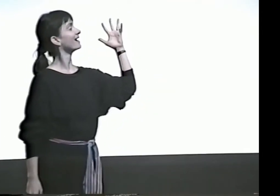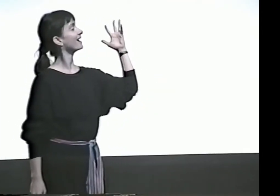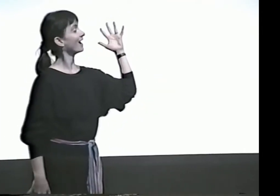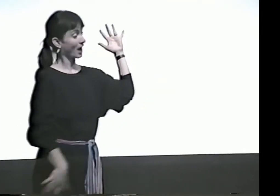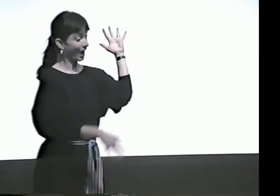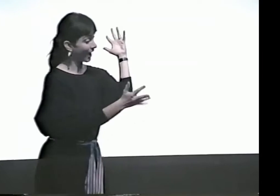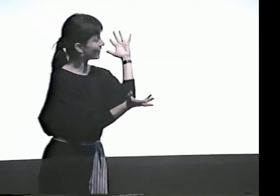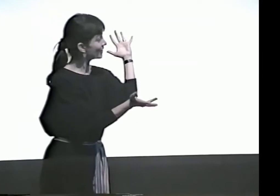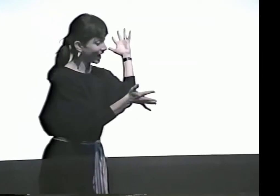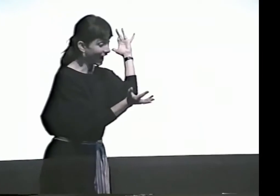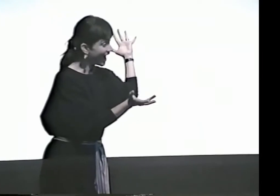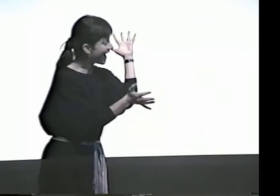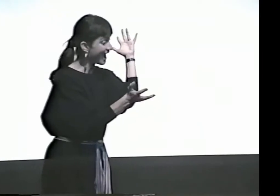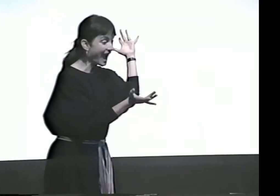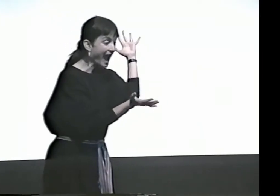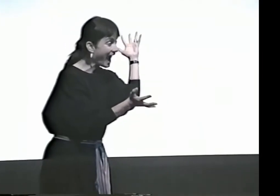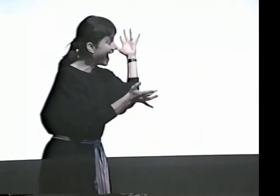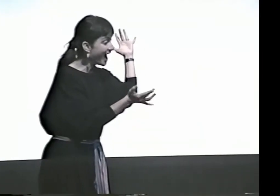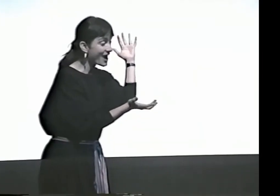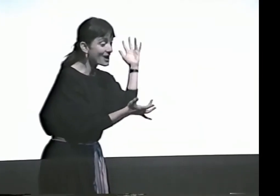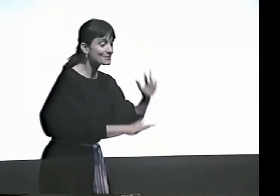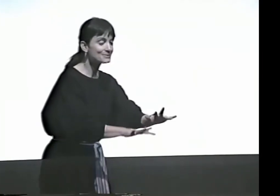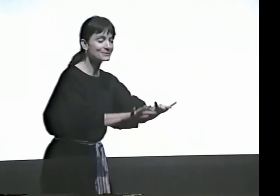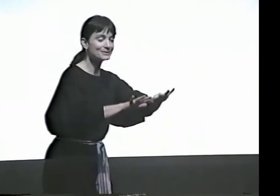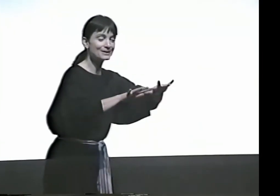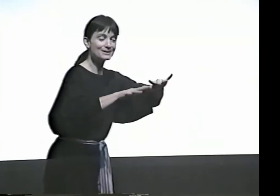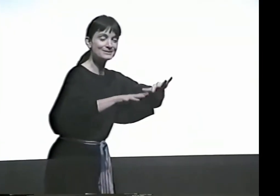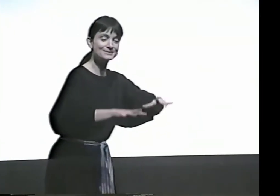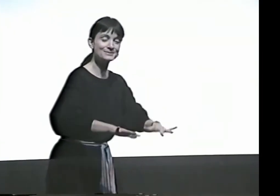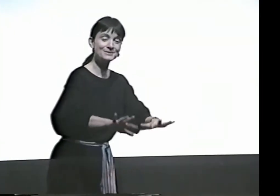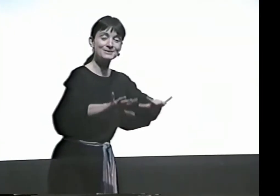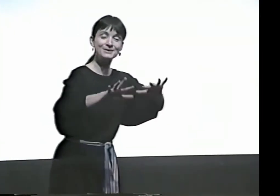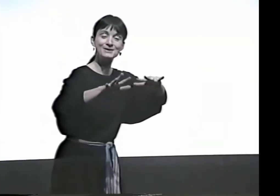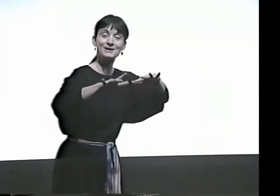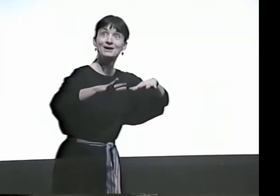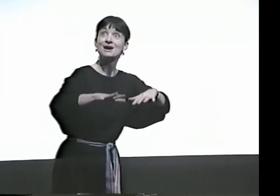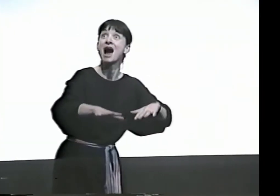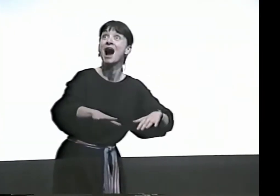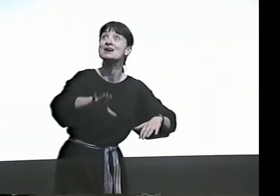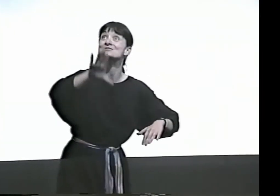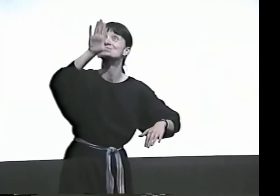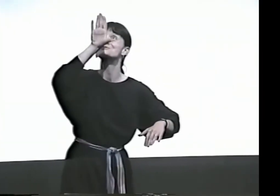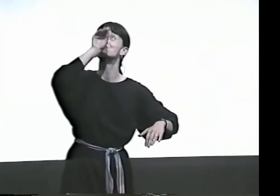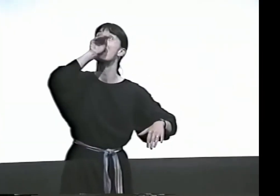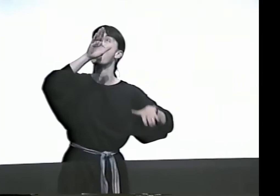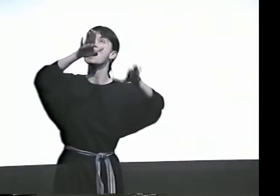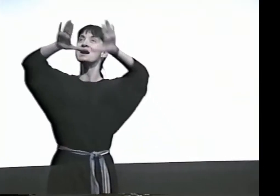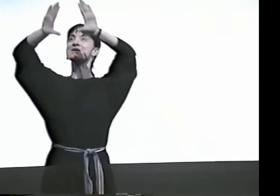A SOLITARY TREE WHISPERS ITS REFLECTION IN THE CALMLY RIPPLING POND.